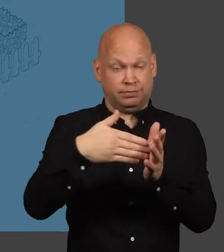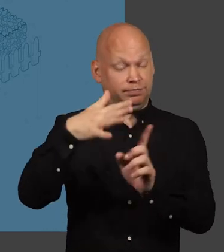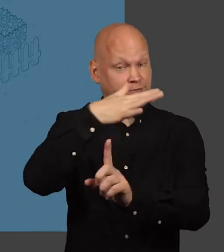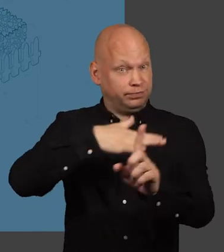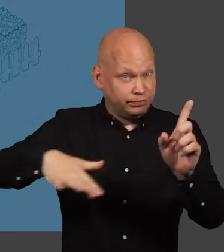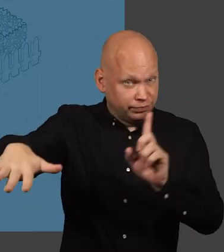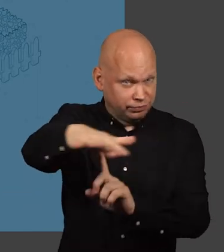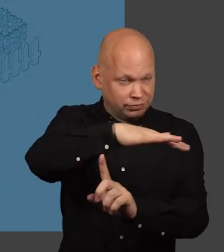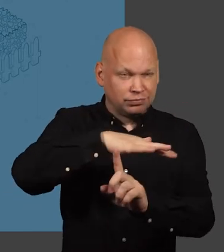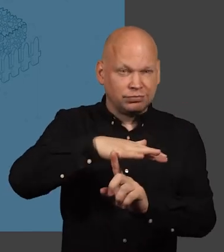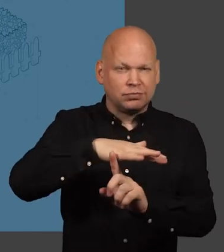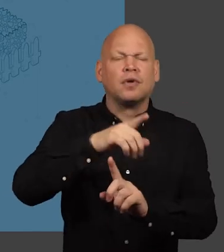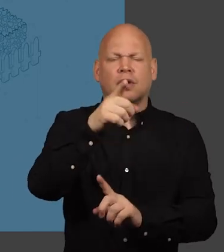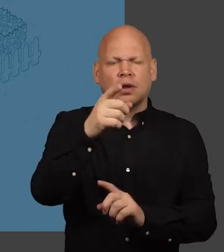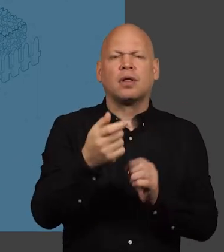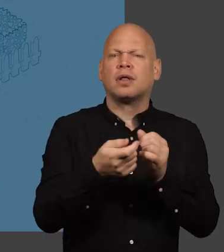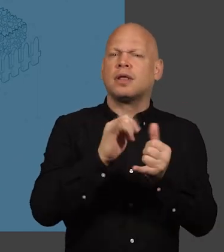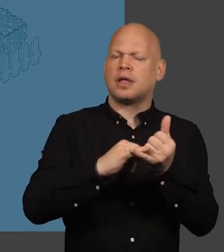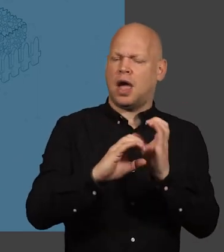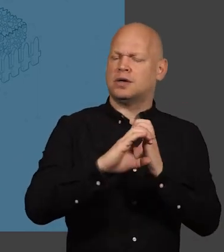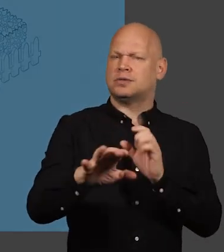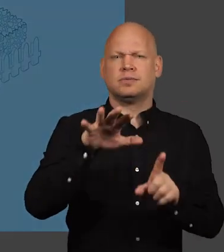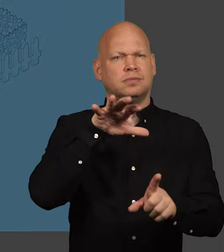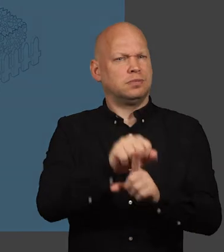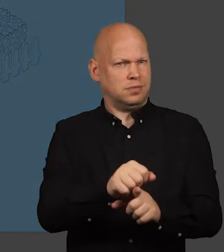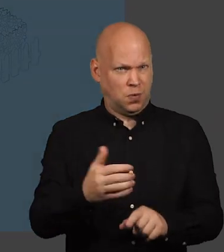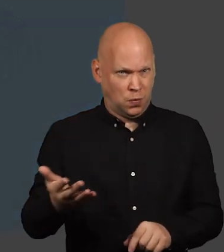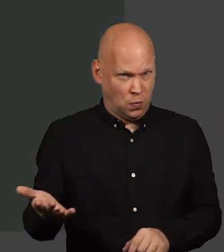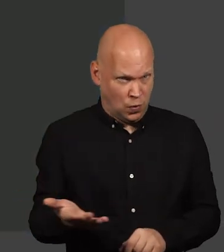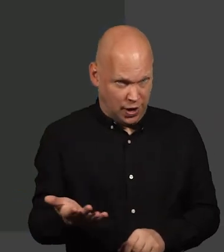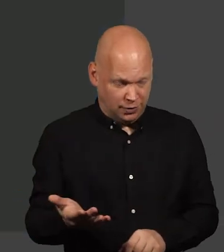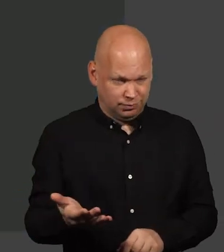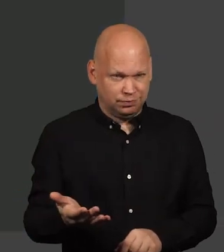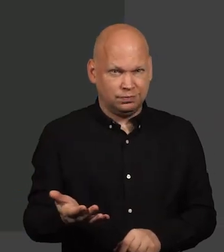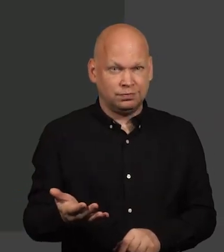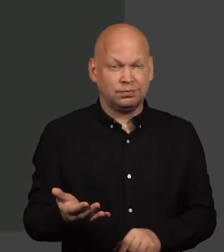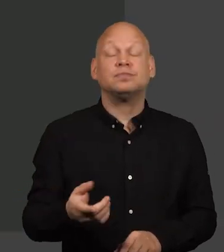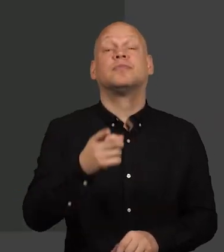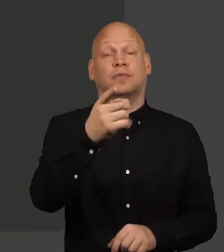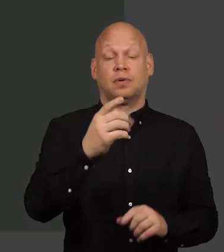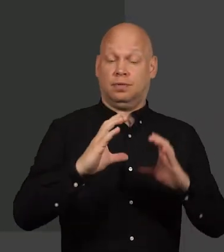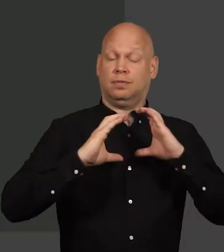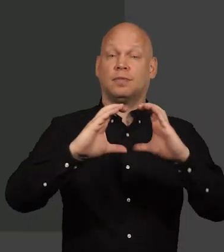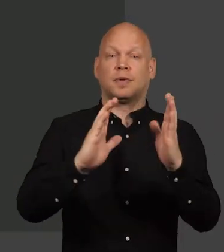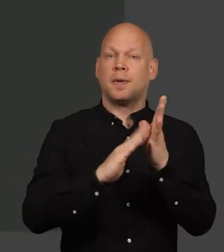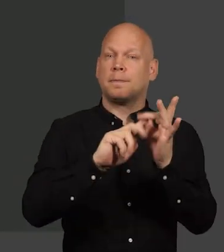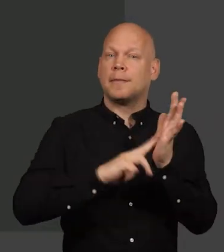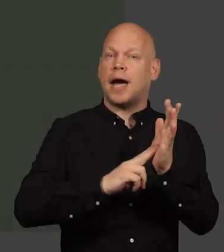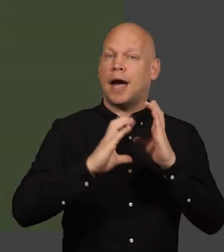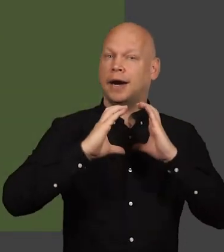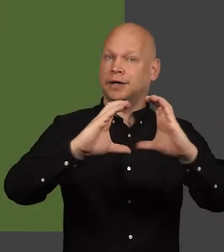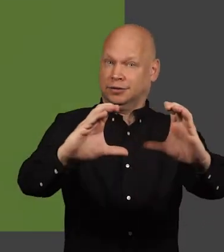you could endanger yourself and those around you so first things first where are gas pipes found